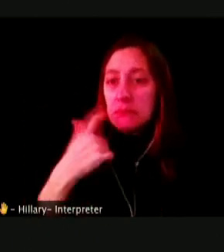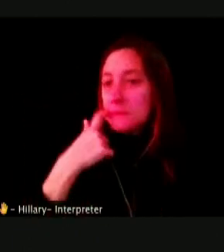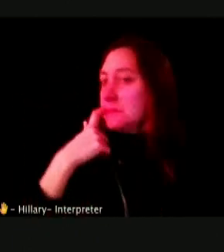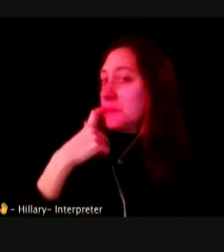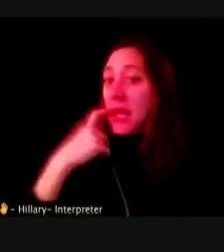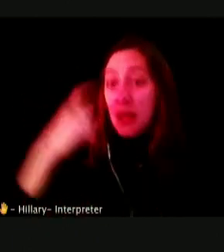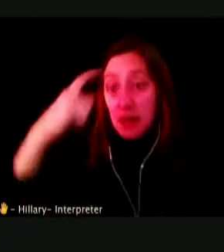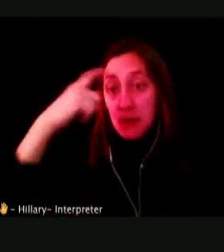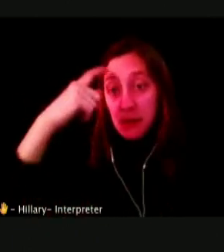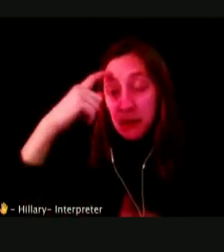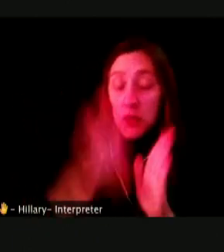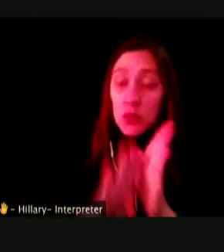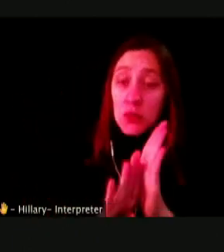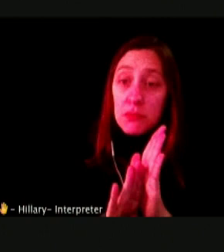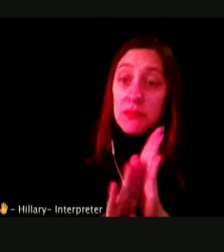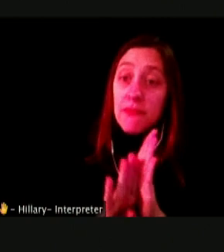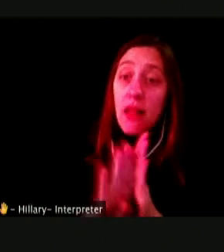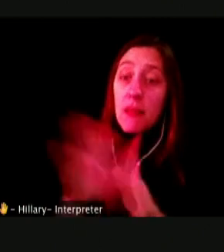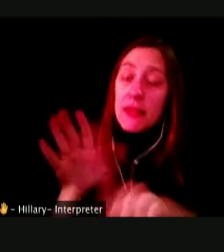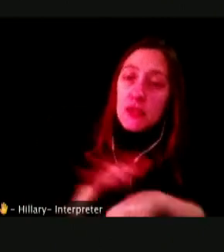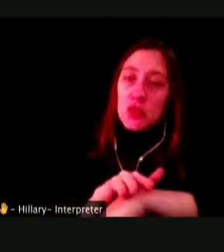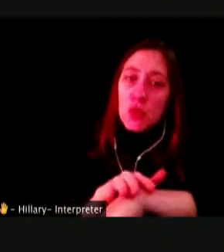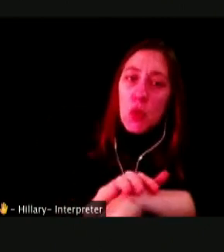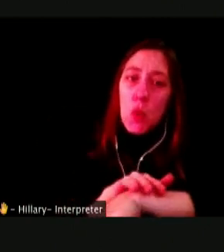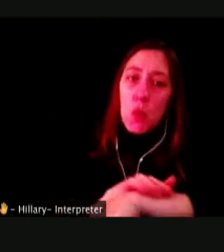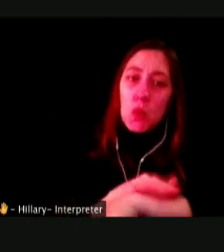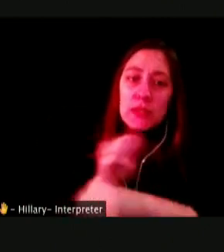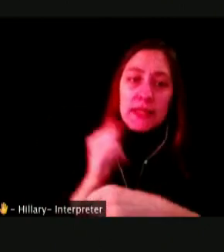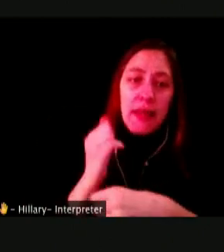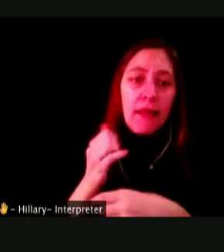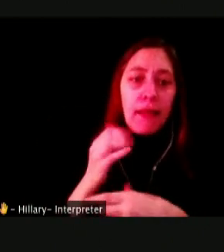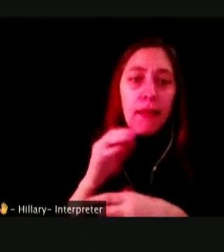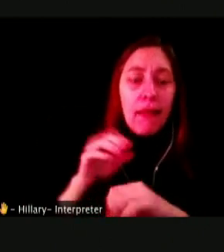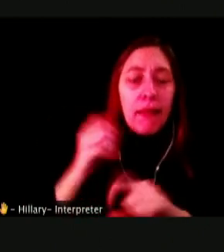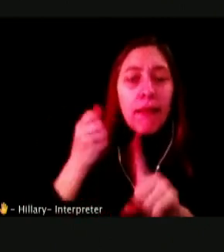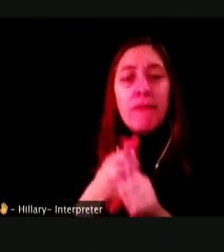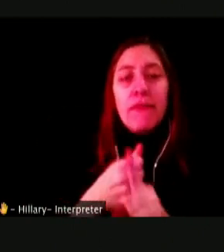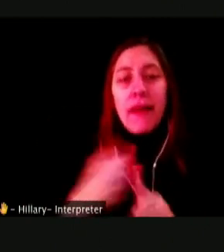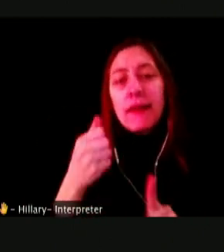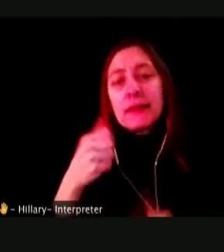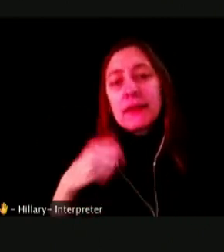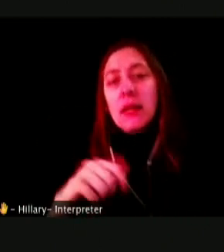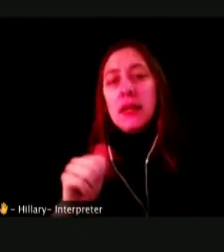IT CAN AFFECT OUR ENTIRE MEMORY, LEARNING AND CONTROL AND ATTENTION AND MOOD.